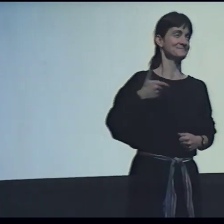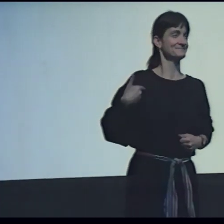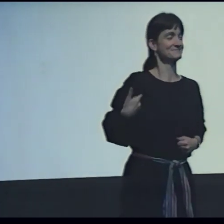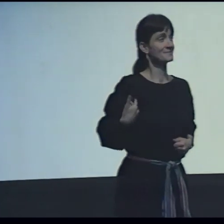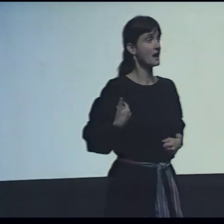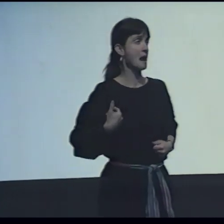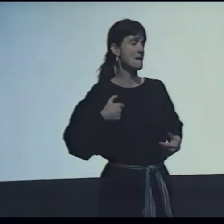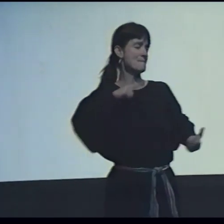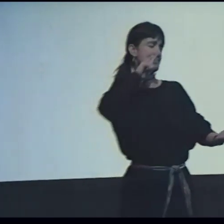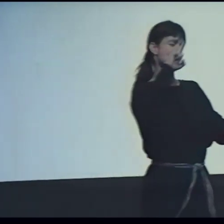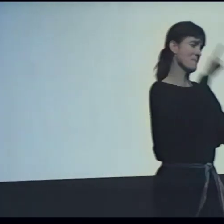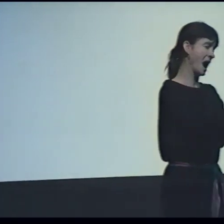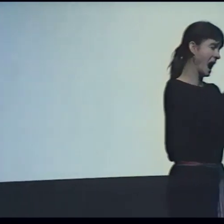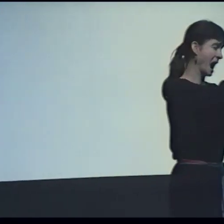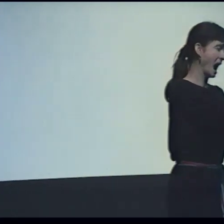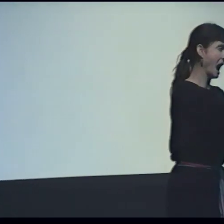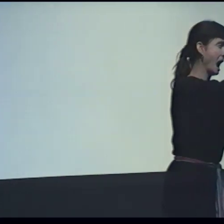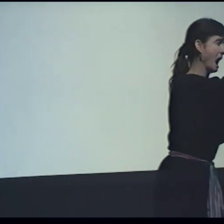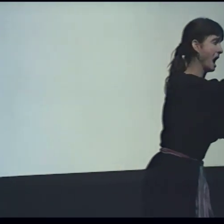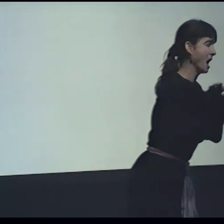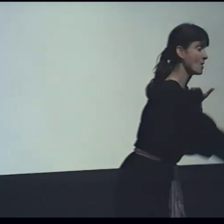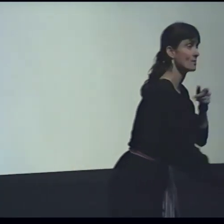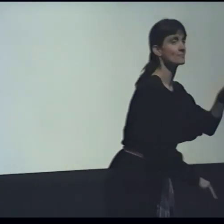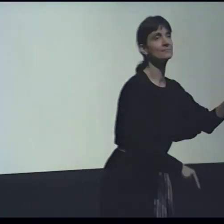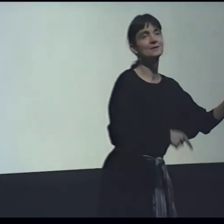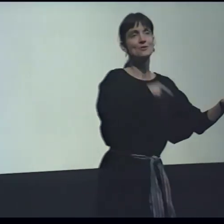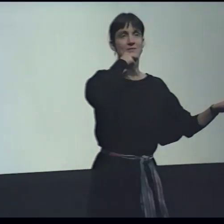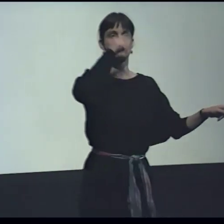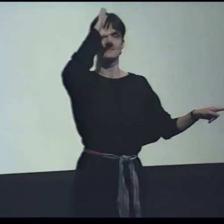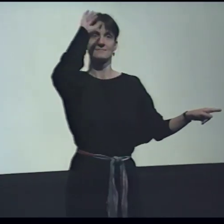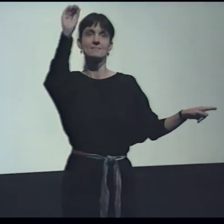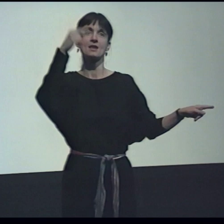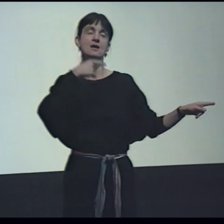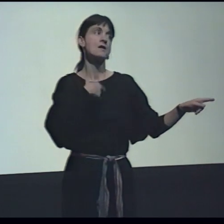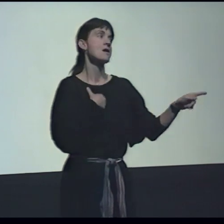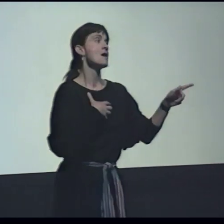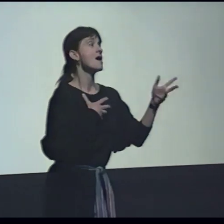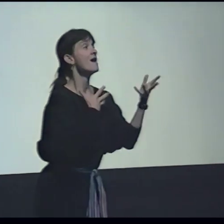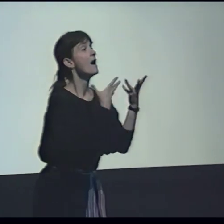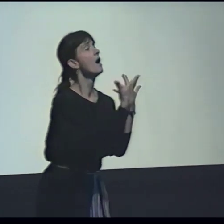When I was a young and innocent girl, I fell madly in love with a hearing man.